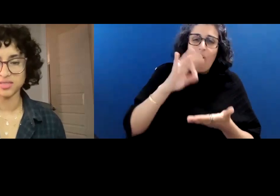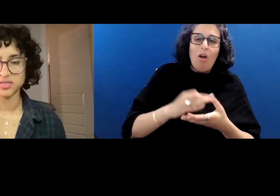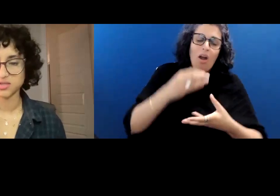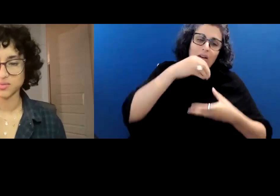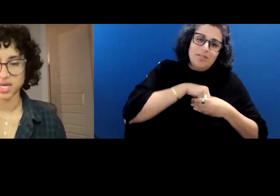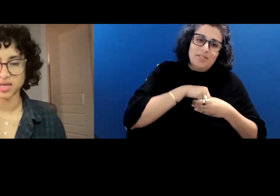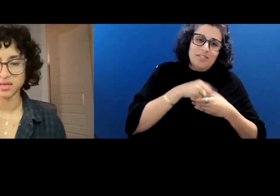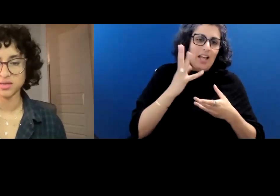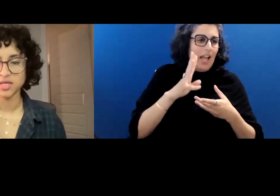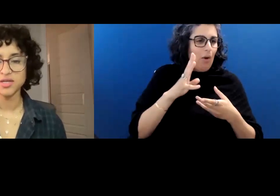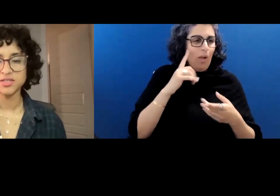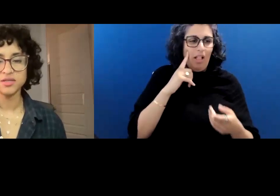and disobey.